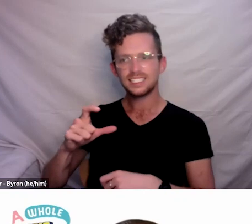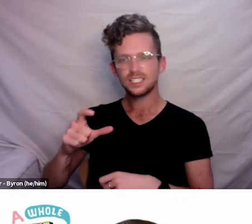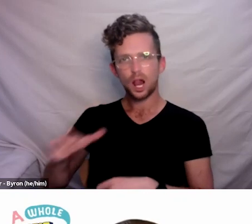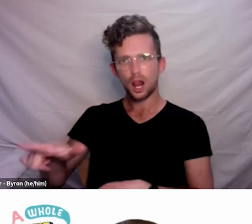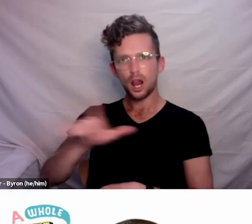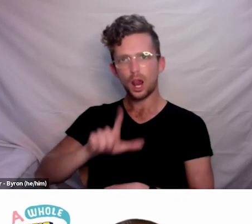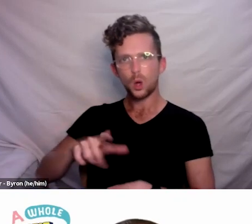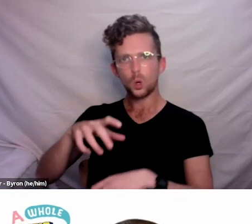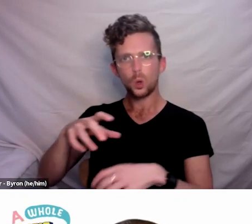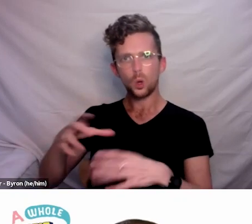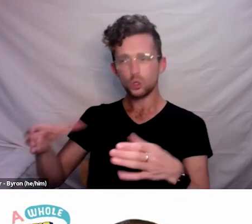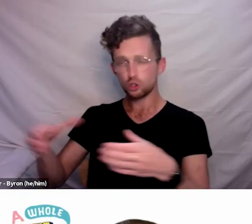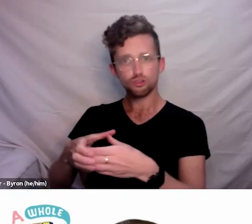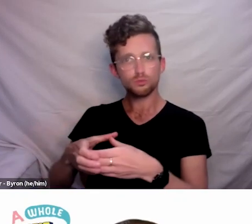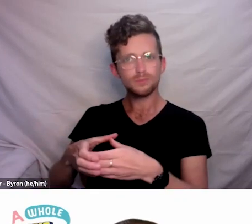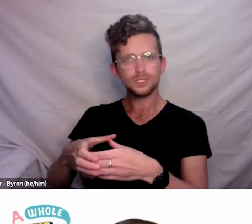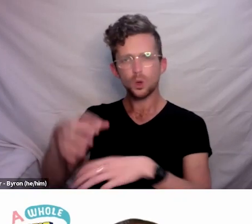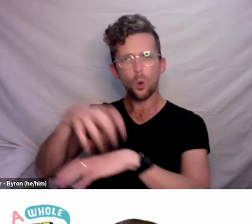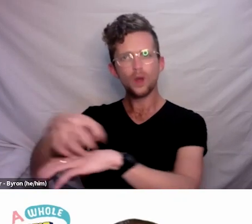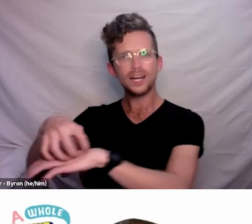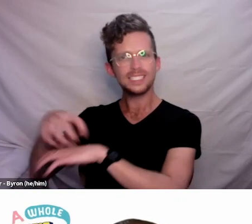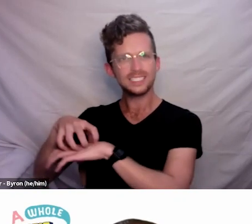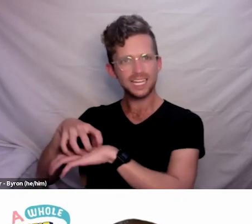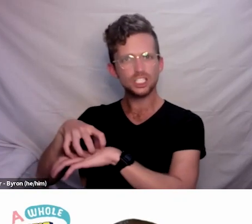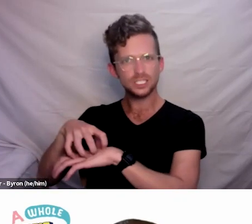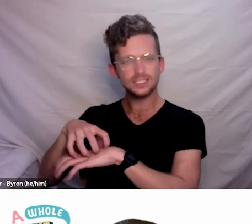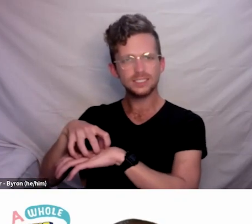Going to be very important as immediate and urgent needs are met,